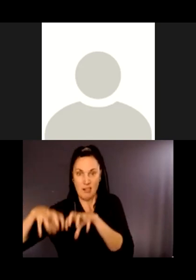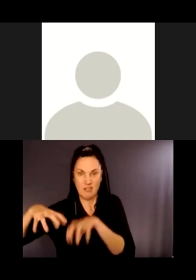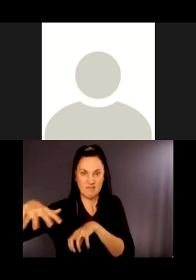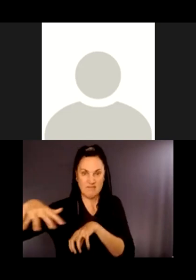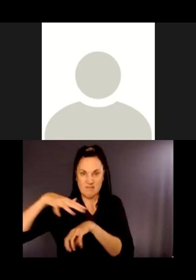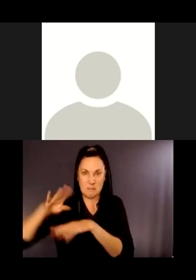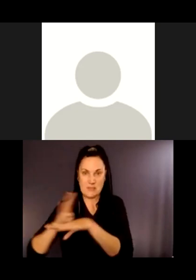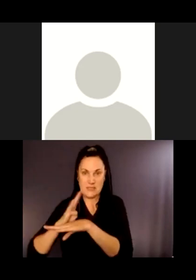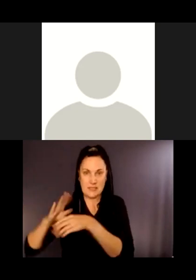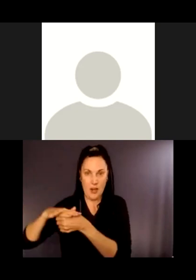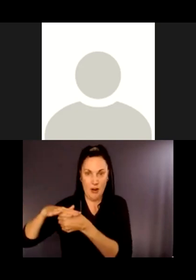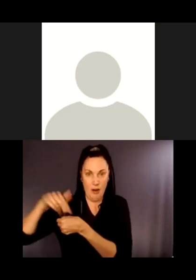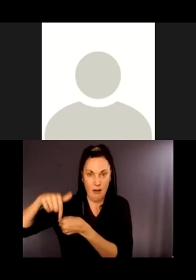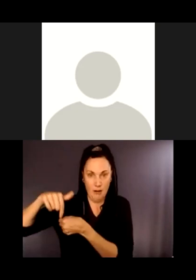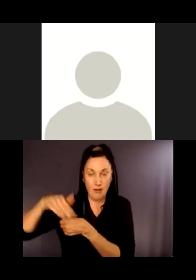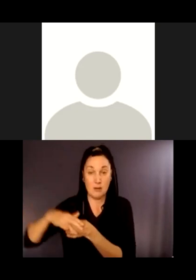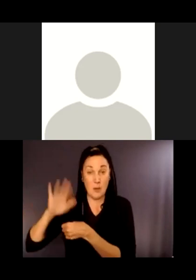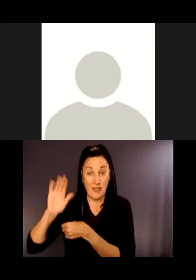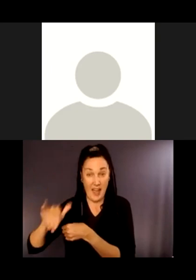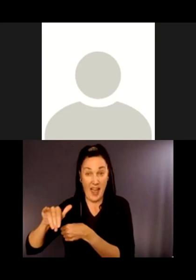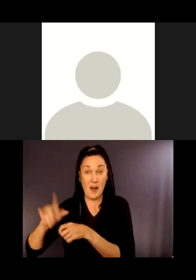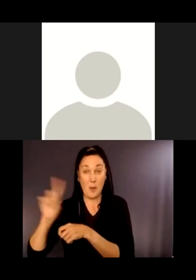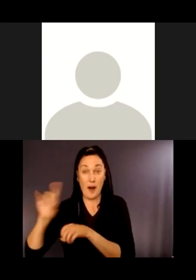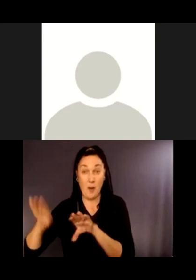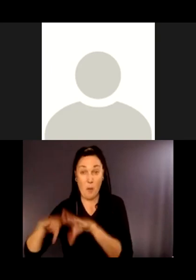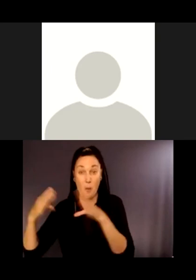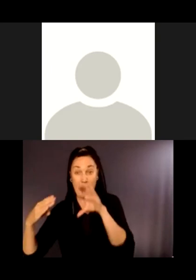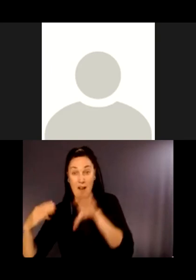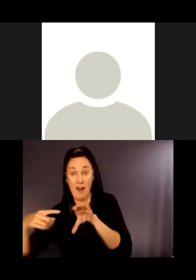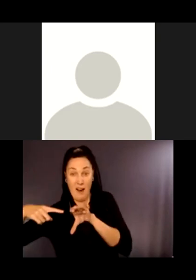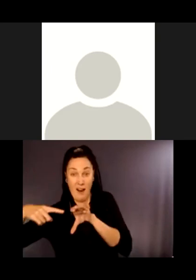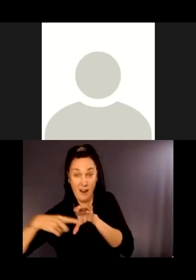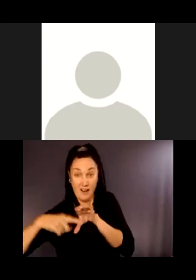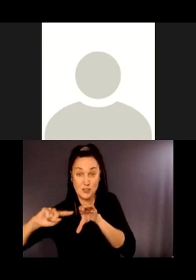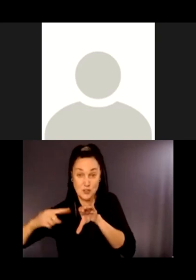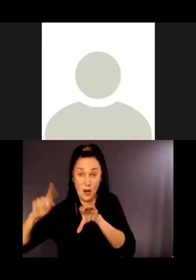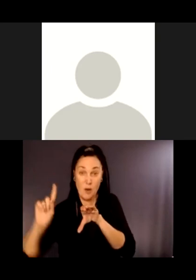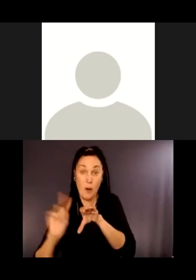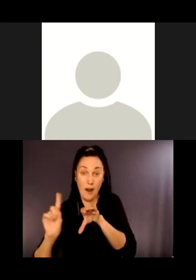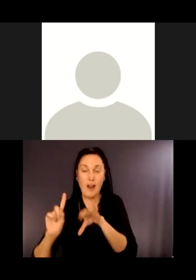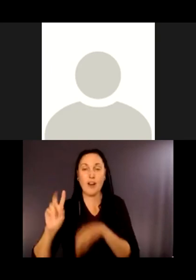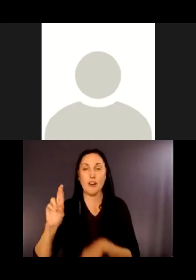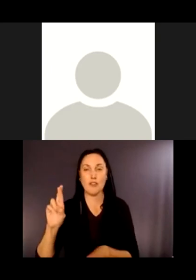It's at the Red Cedar Trailhead. So we're looking at the same map we looked at previously with the